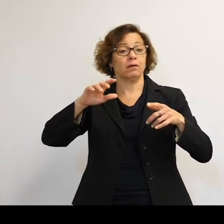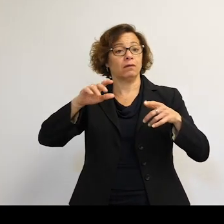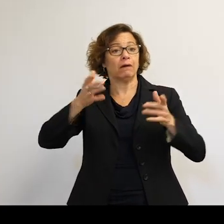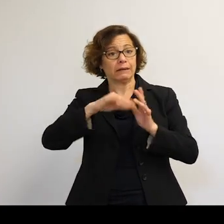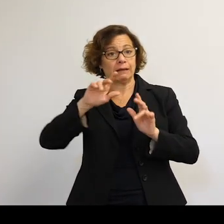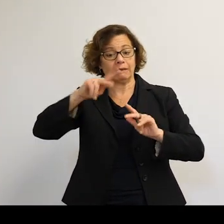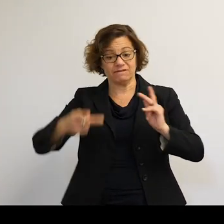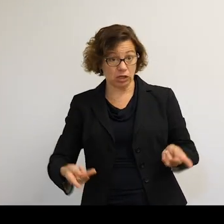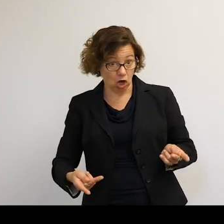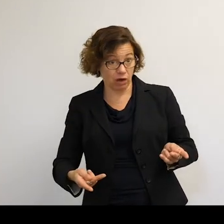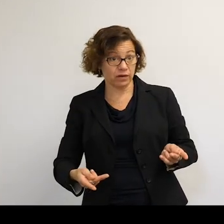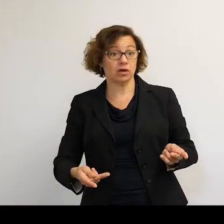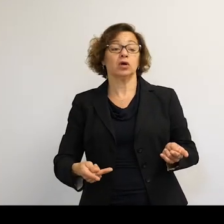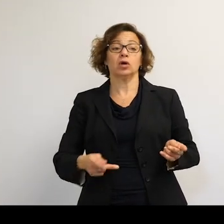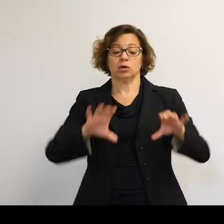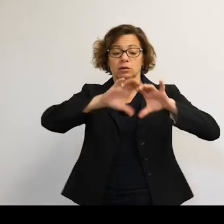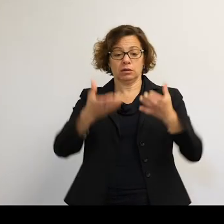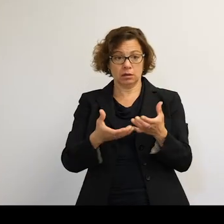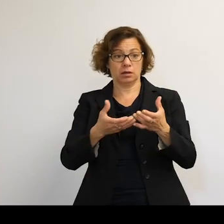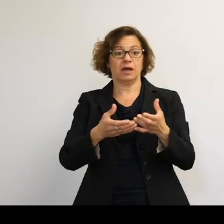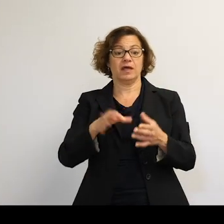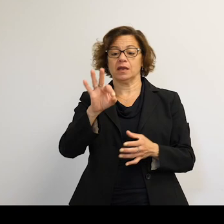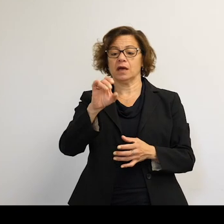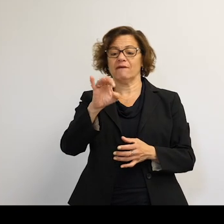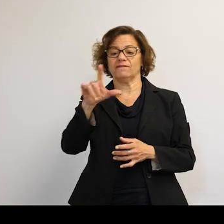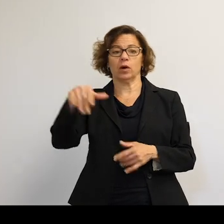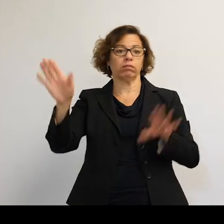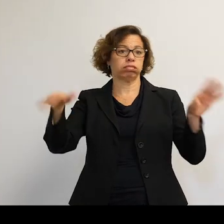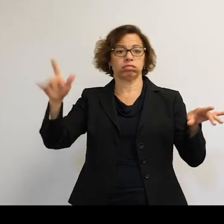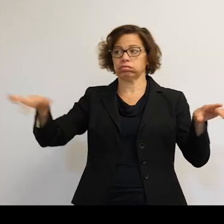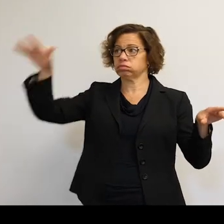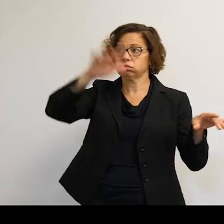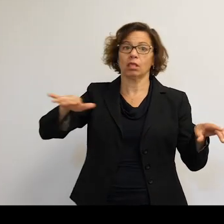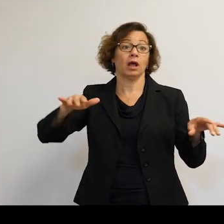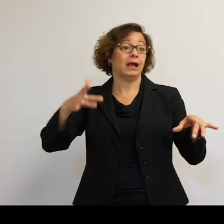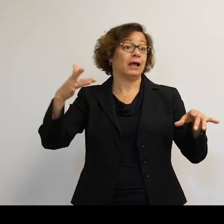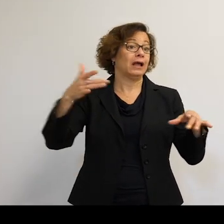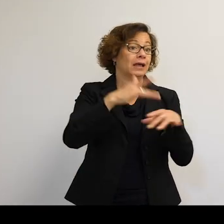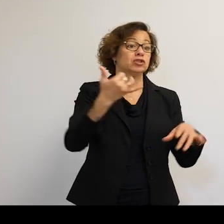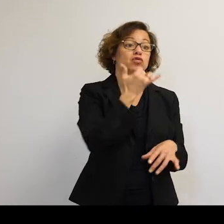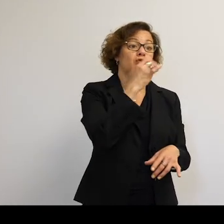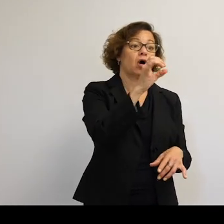And then that foil is just bare foil flapping around until it goes into the wrong orbit and then comes and hits you a few kilometers per second.